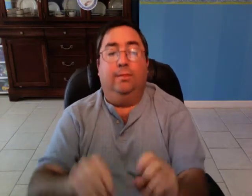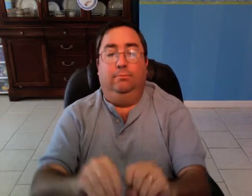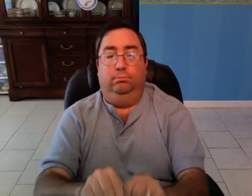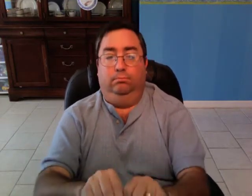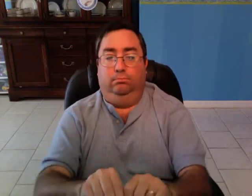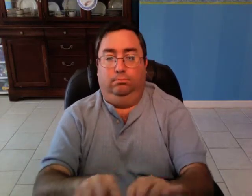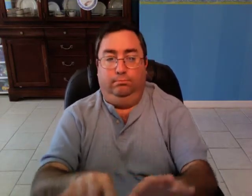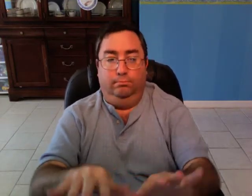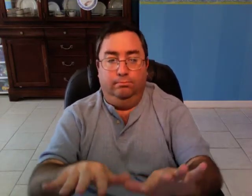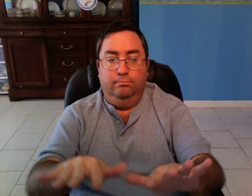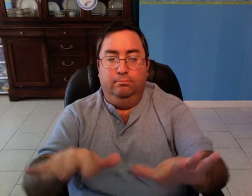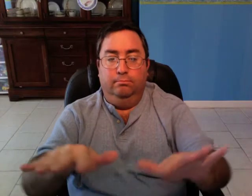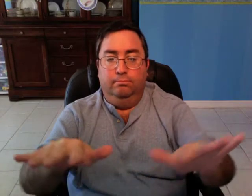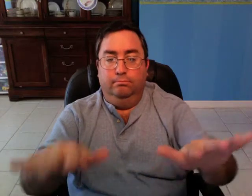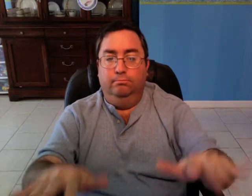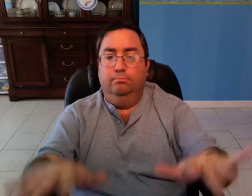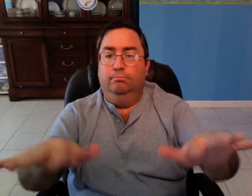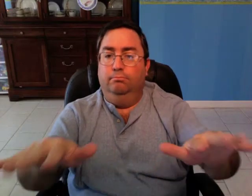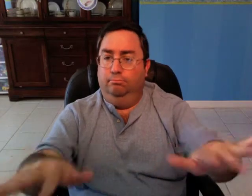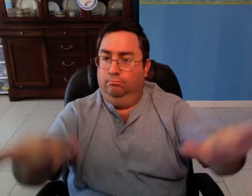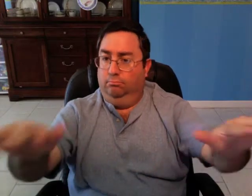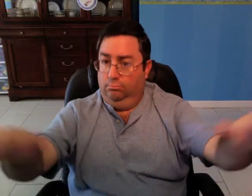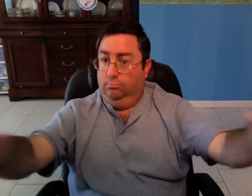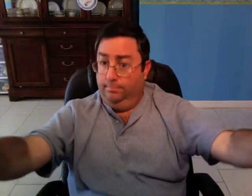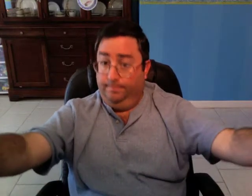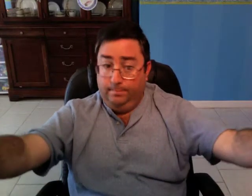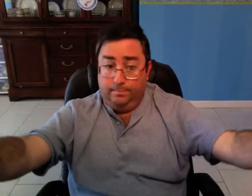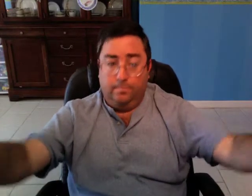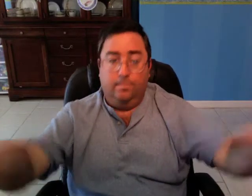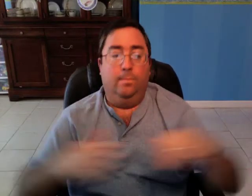to where they dispersed to.